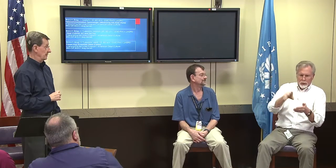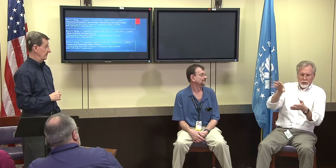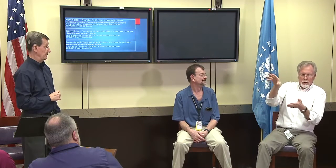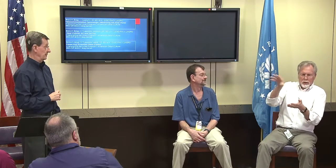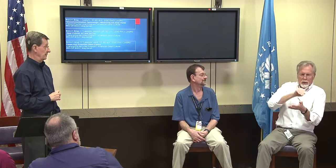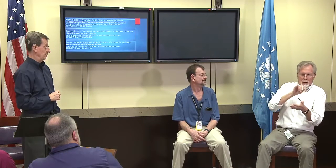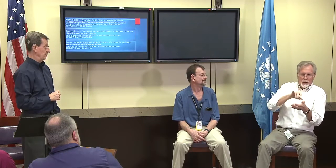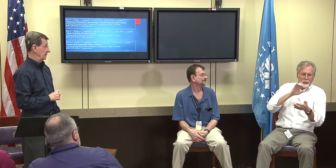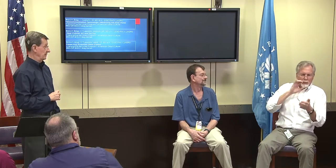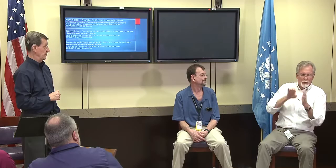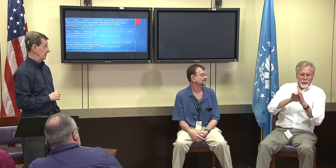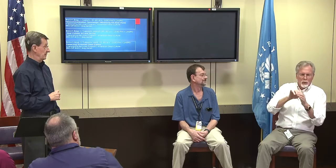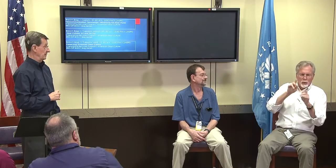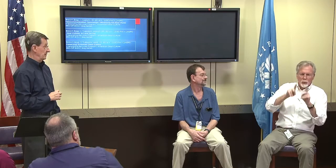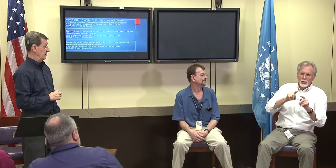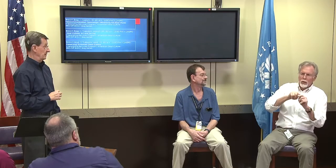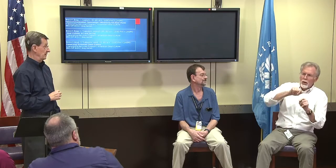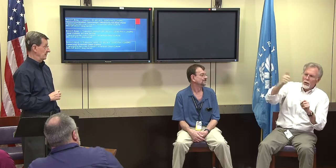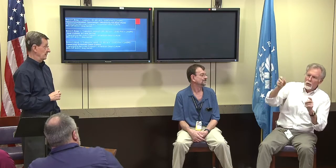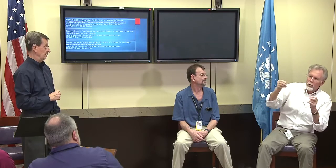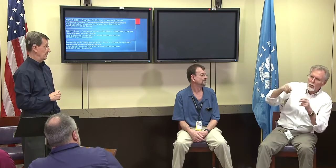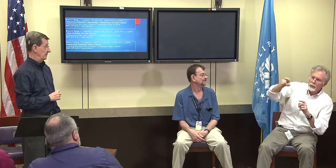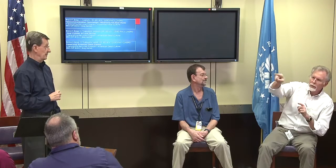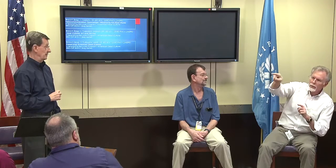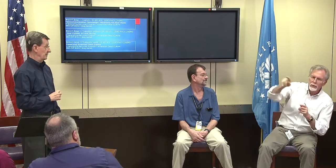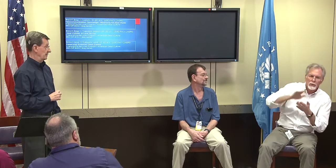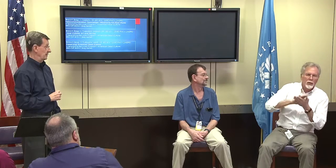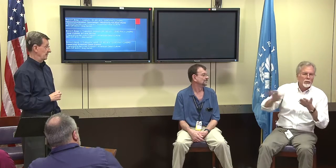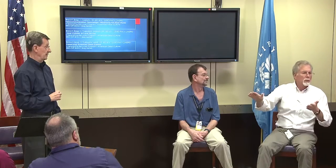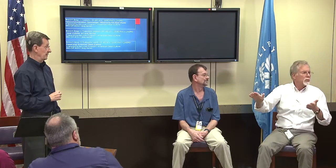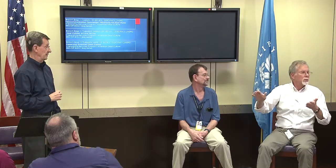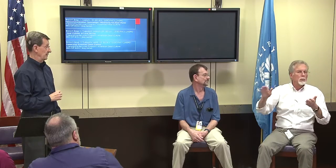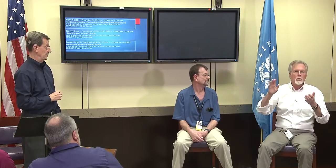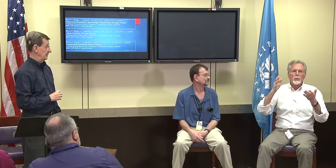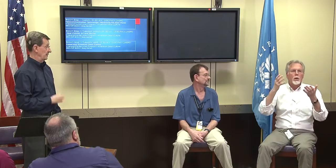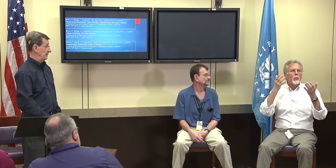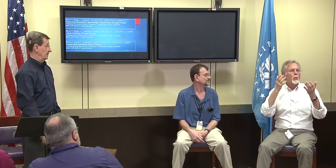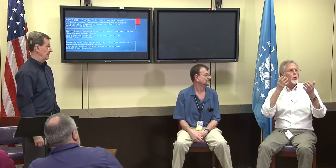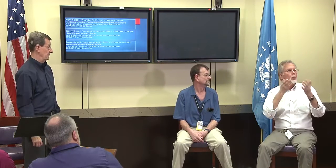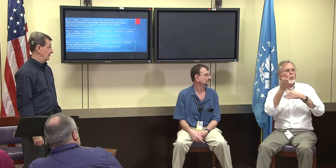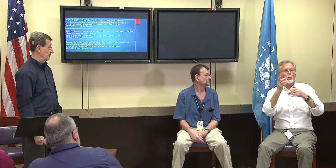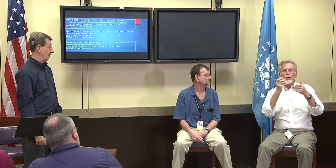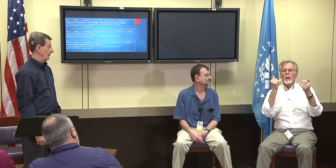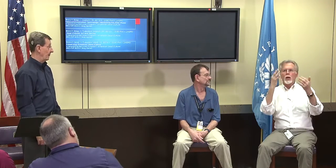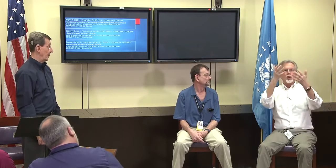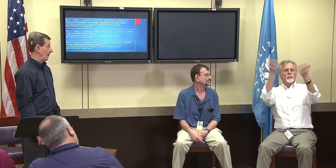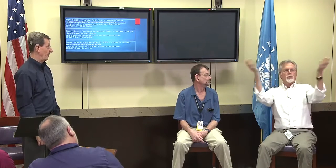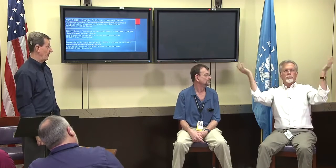like a Wi-Fi connection to do this here with the picture the person in some of the other office or something.